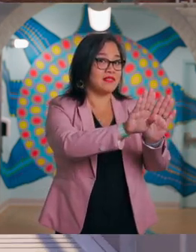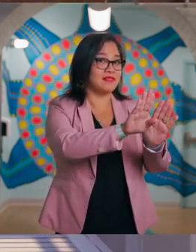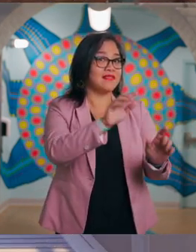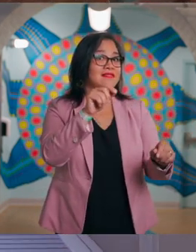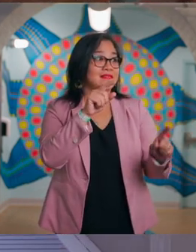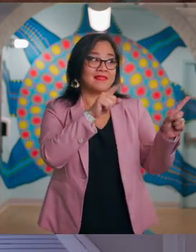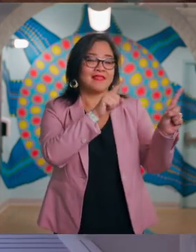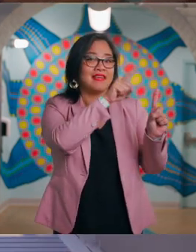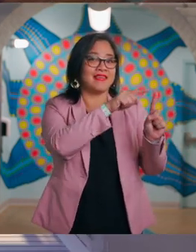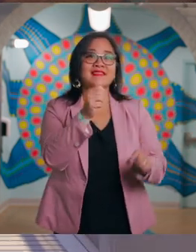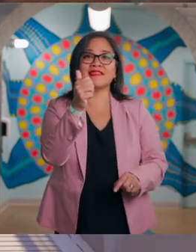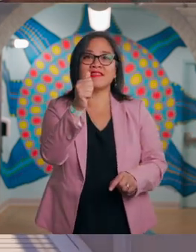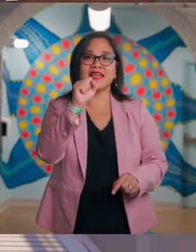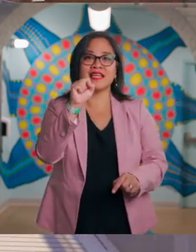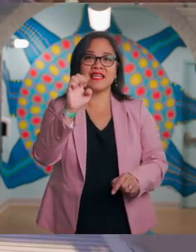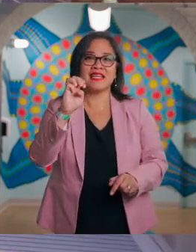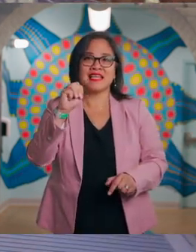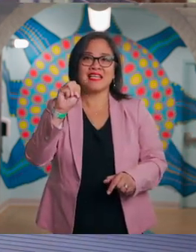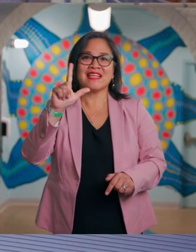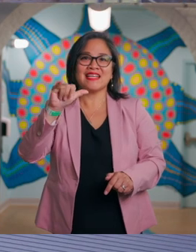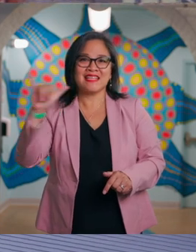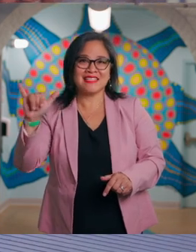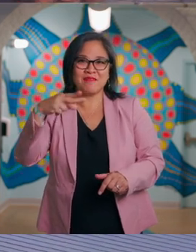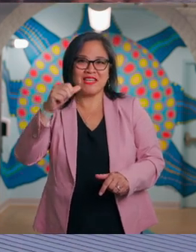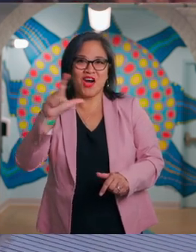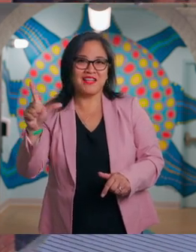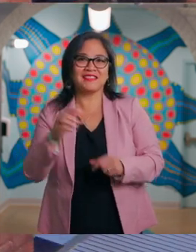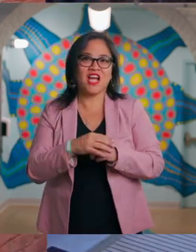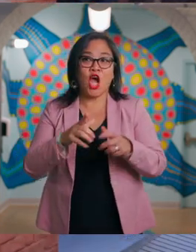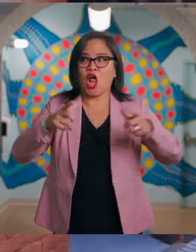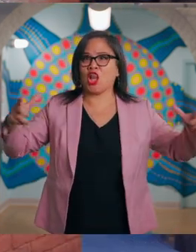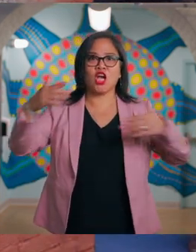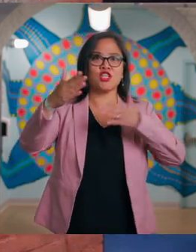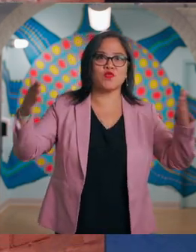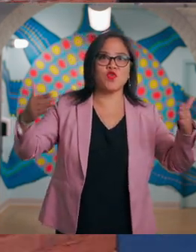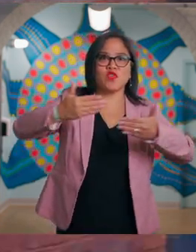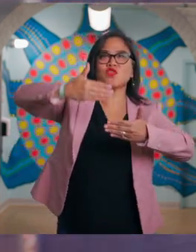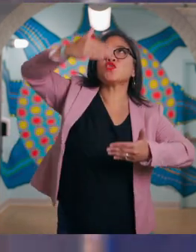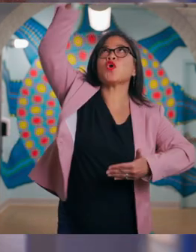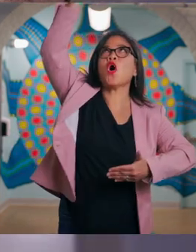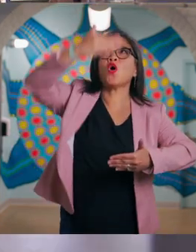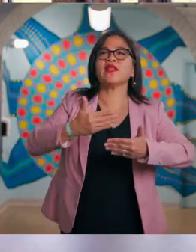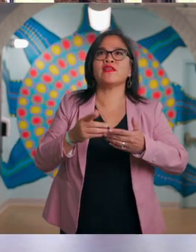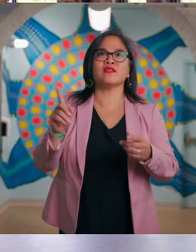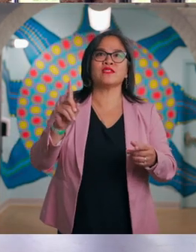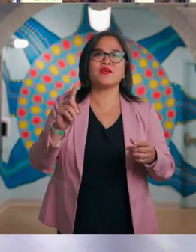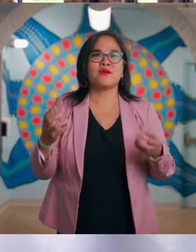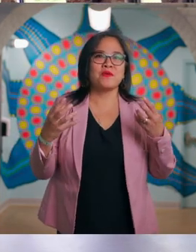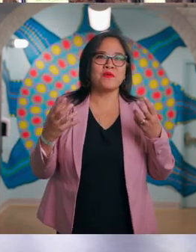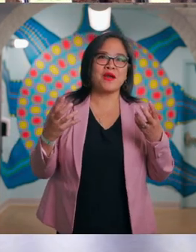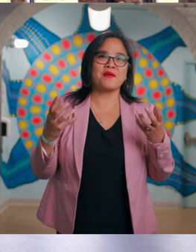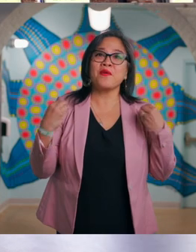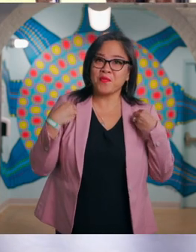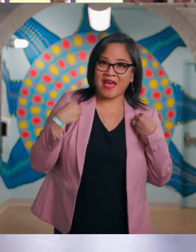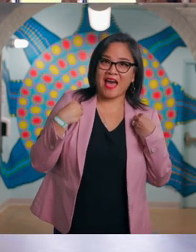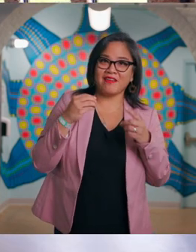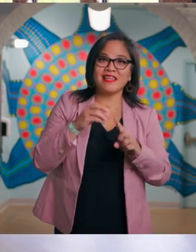On your left, through a set of doors is Assembly Hall, a large room with tall windows where we have special programs and private events.